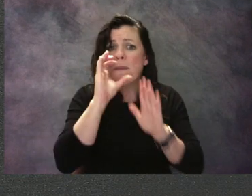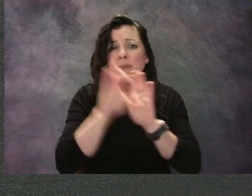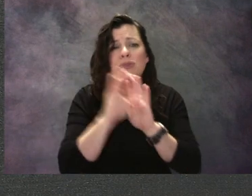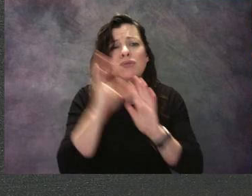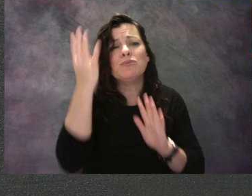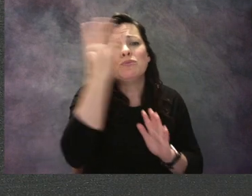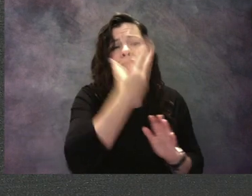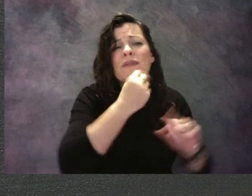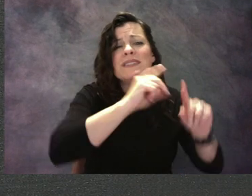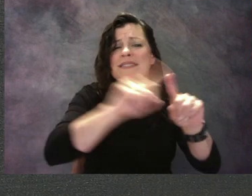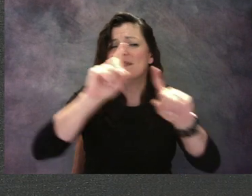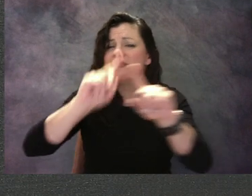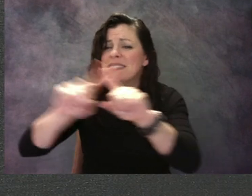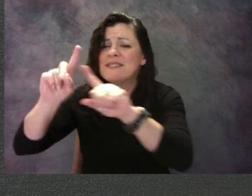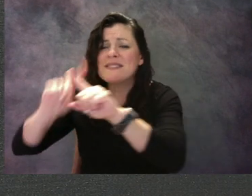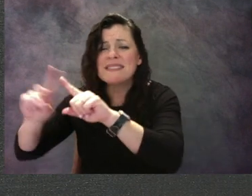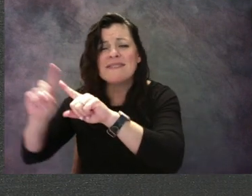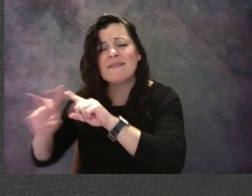Regina thought hers was perfect.